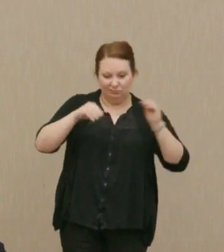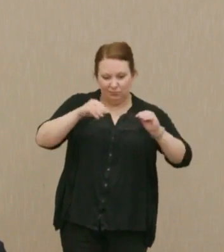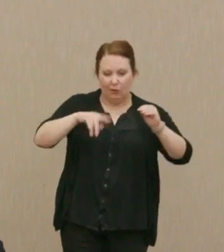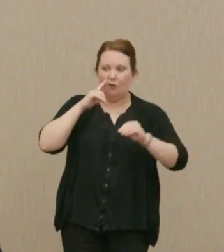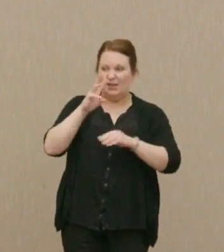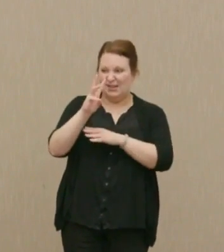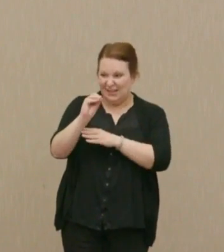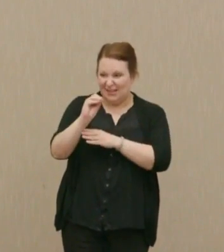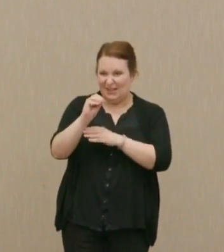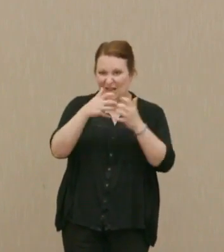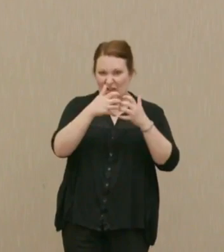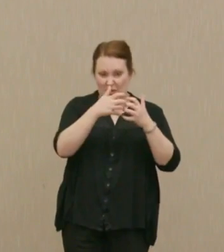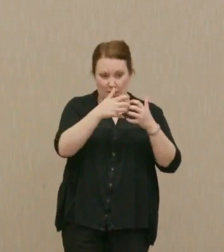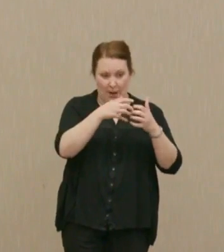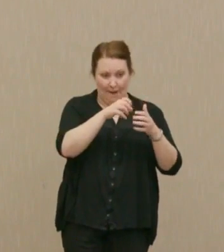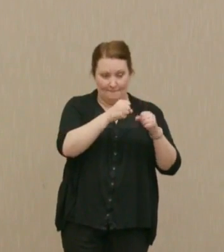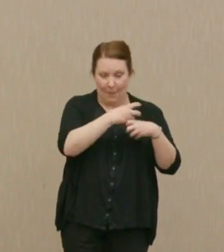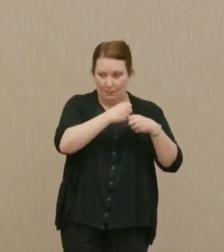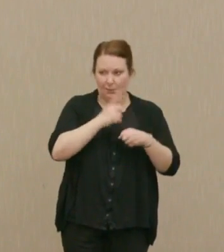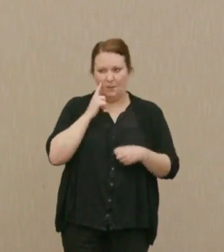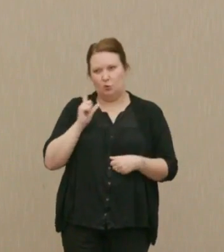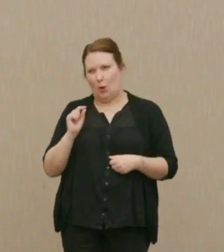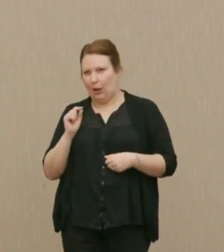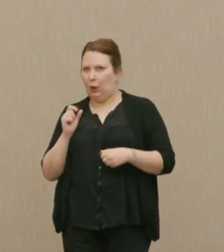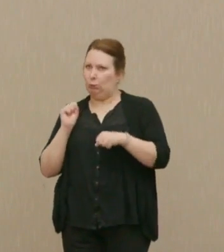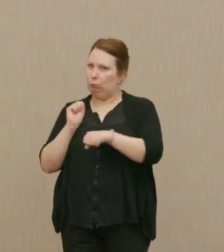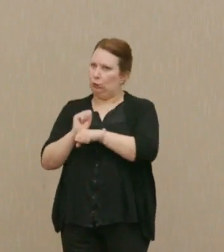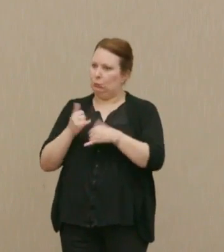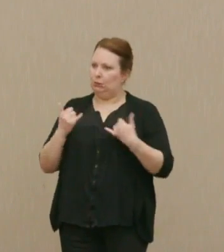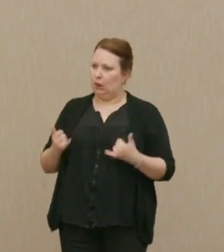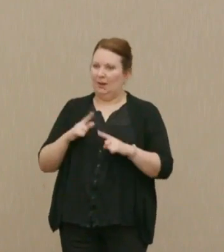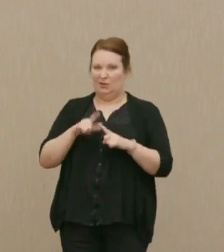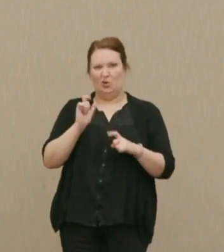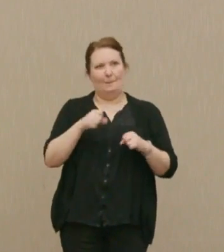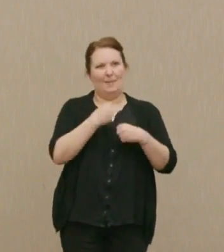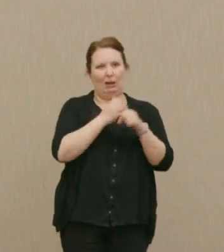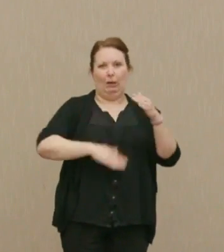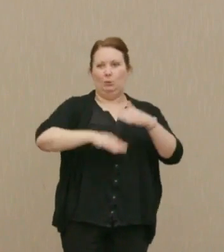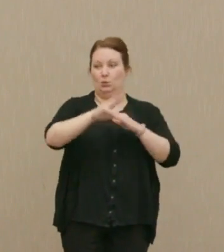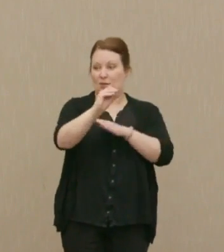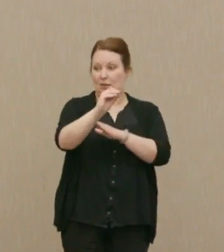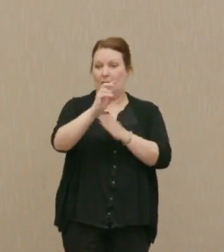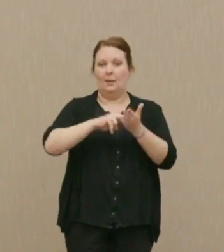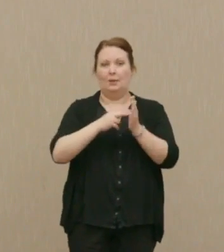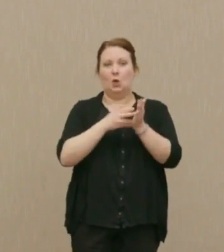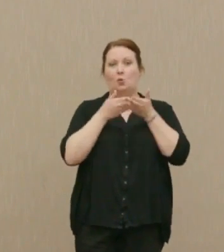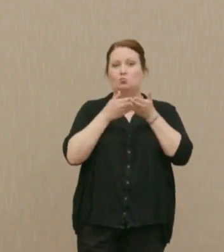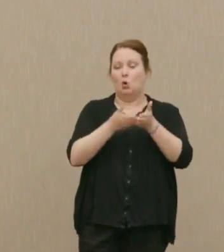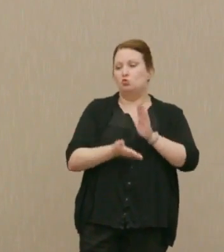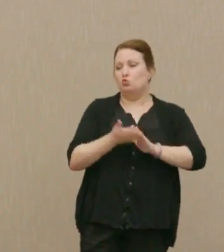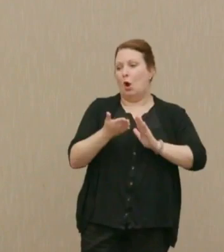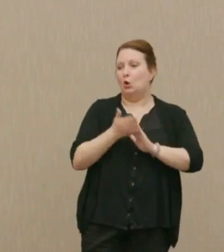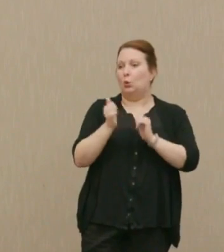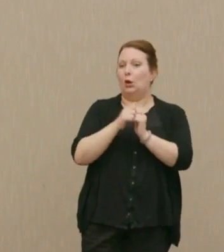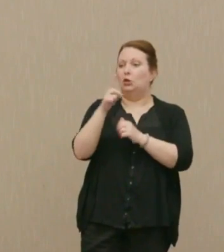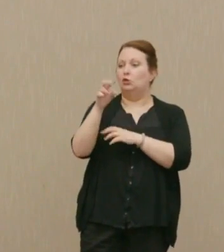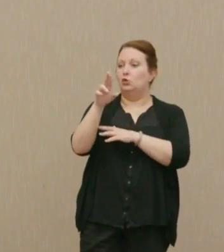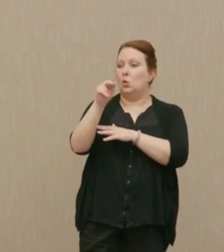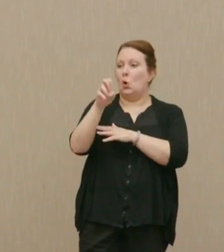He has maybe 20 operational weapon, all he needs is a boat run by a drone to go into,